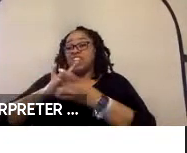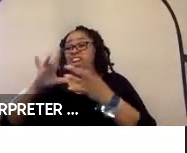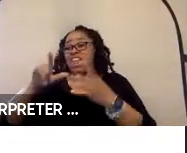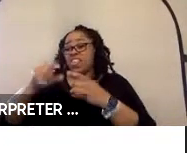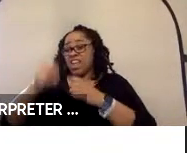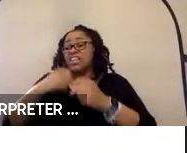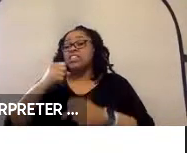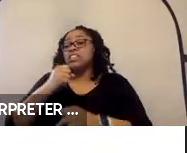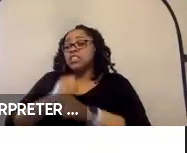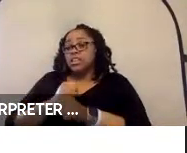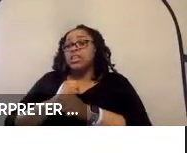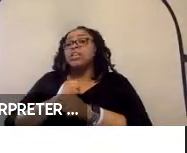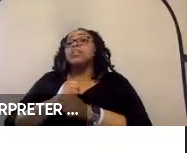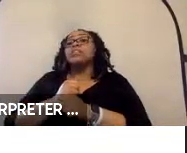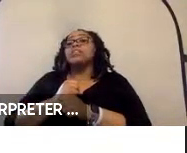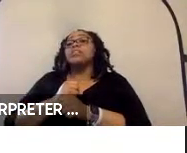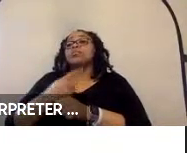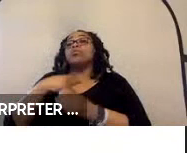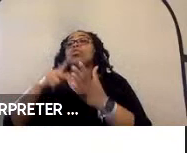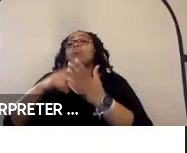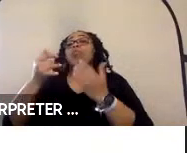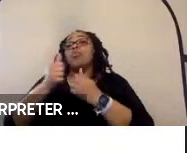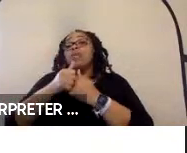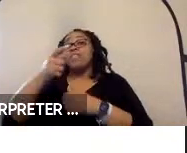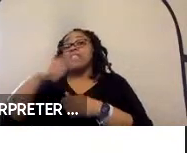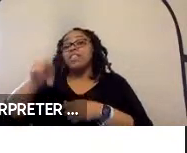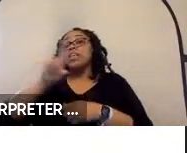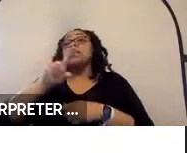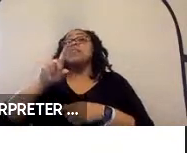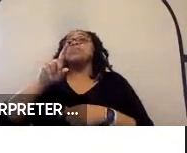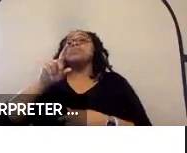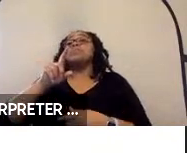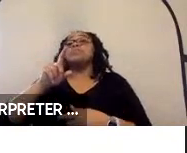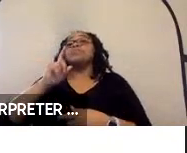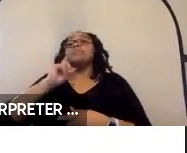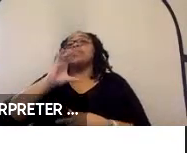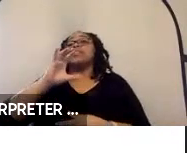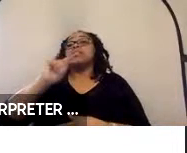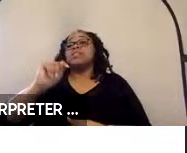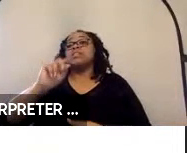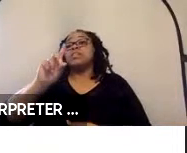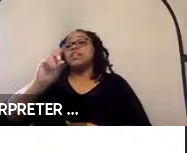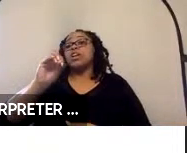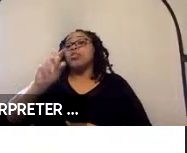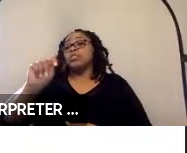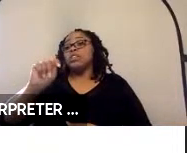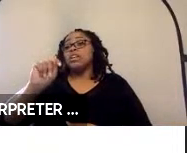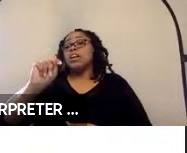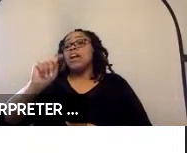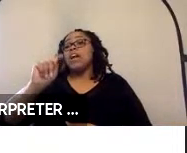We are also doing a project with them on the CET DOT fast track. This will be a project